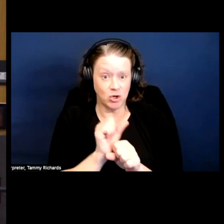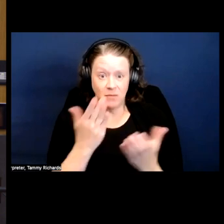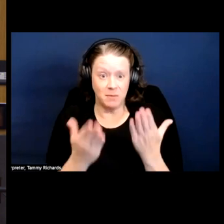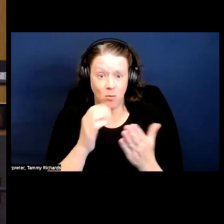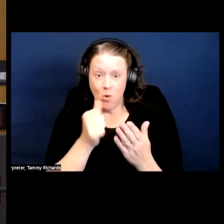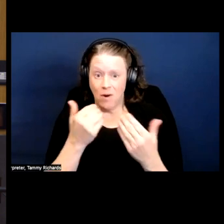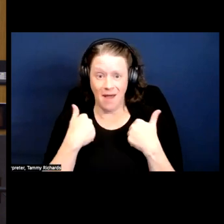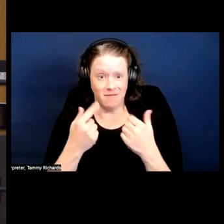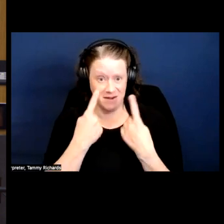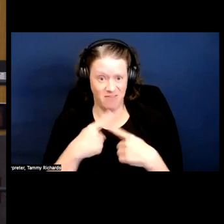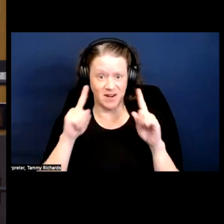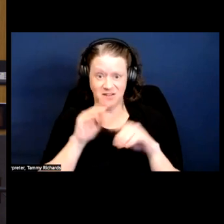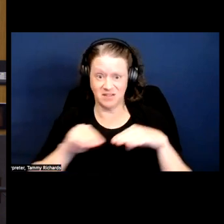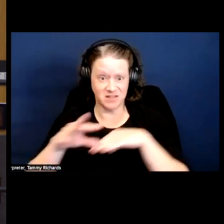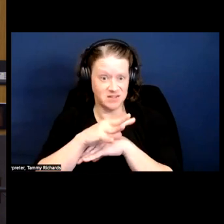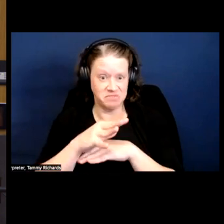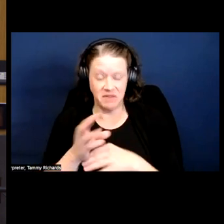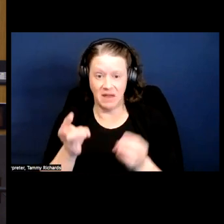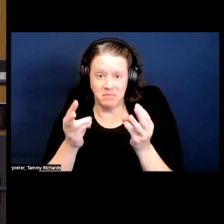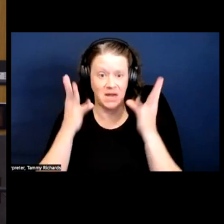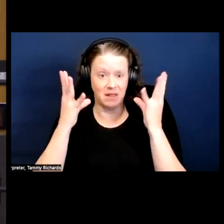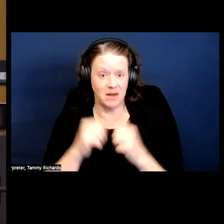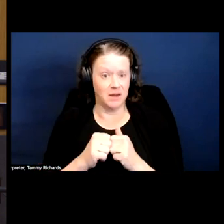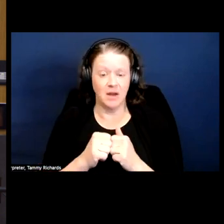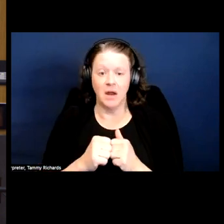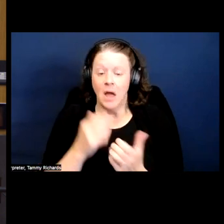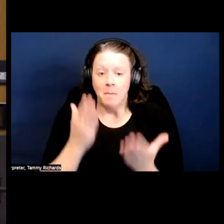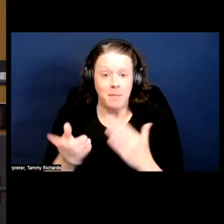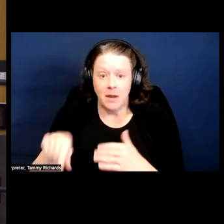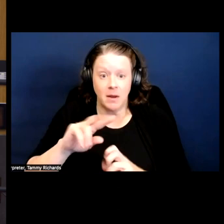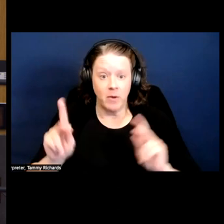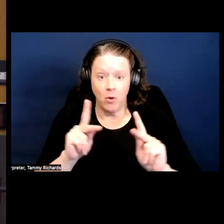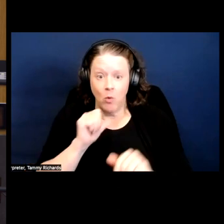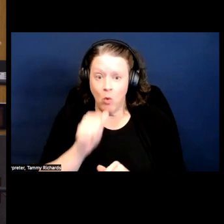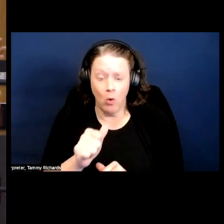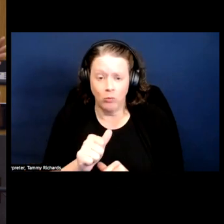immediately and people might even reject what we're offering, and that is all fine.